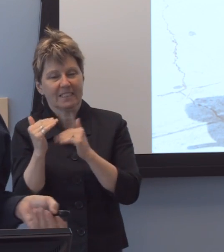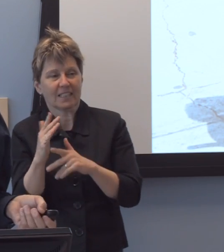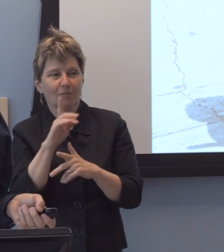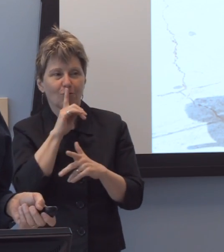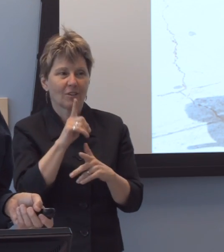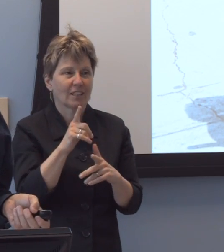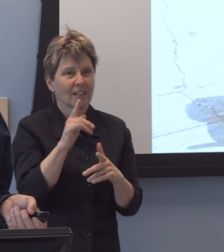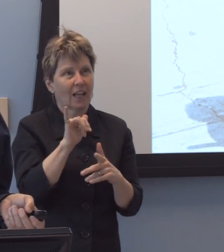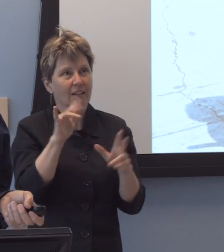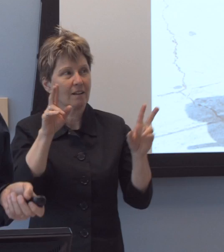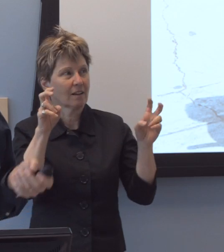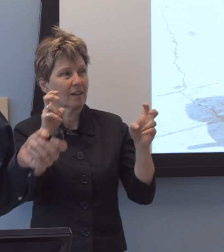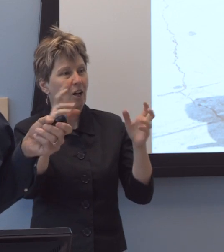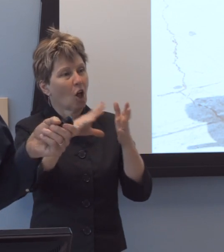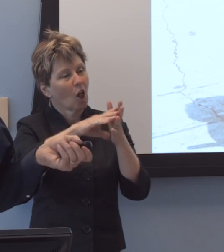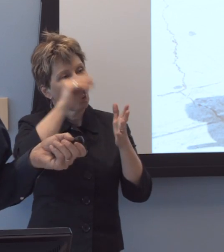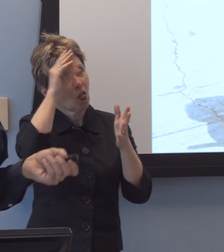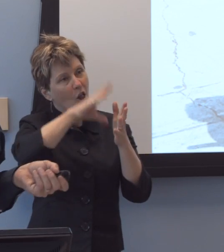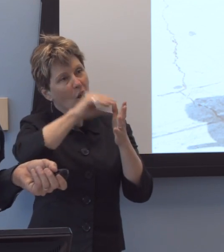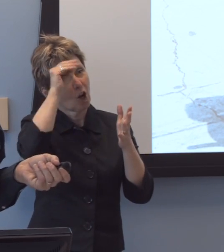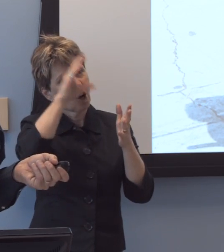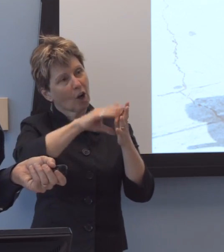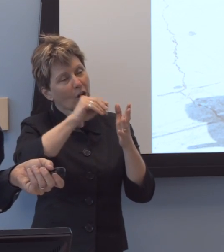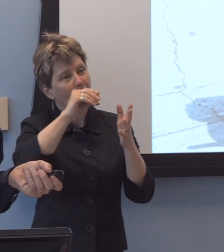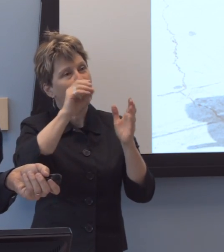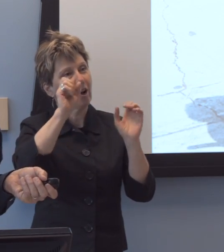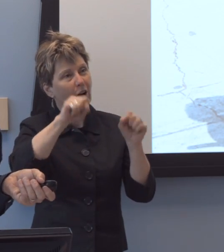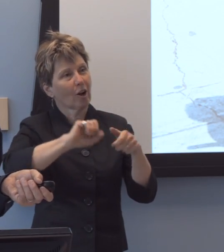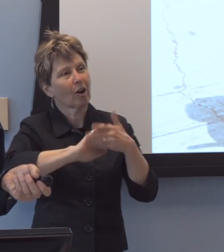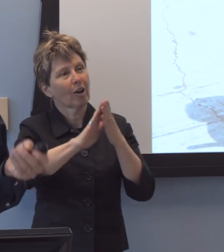kind of a phenomenon that well, you know, there's just not much we can do about this.